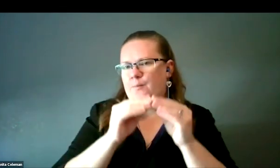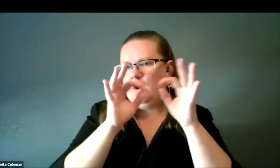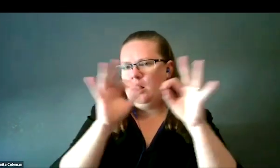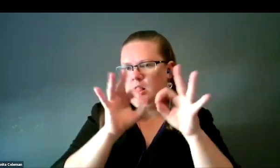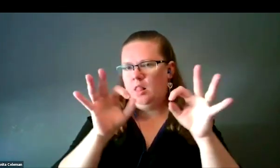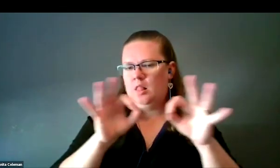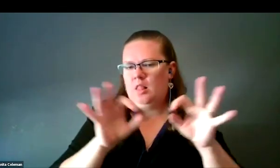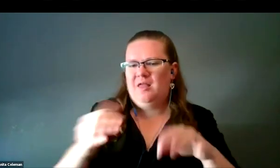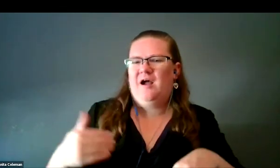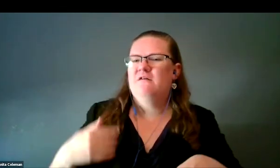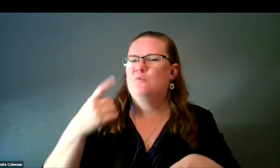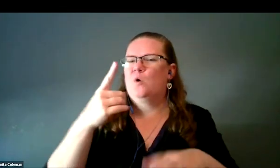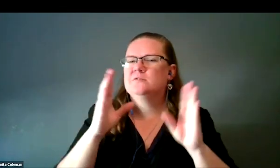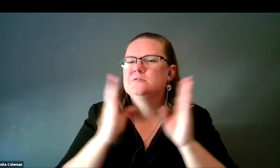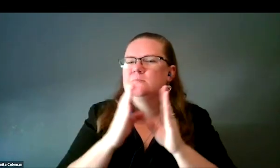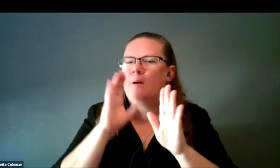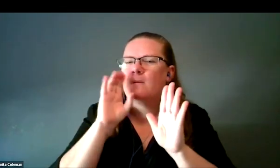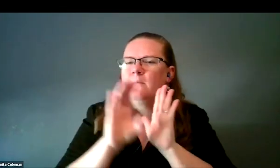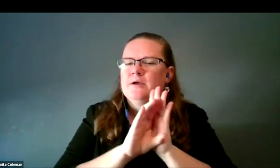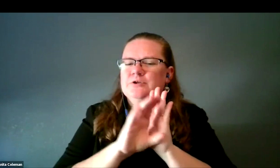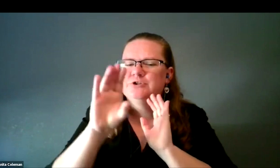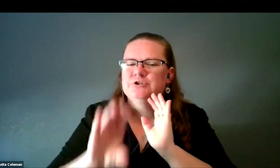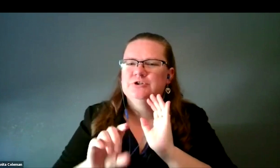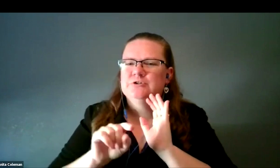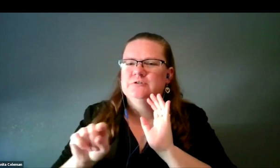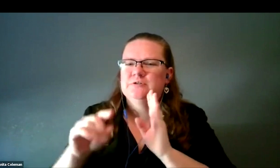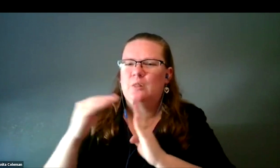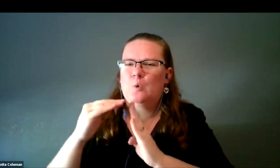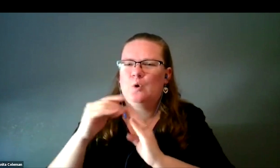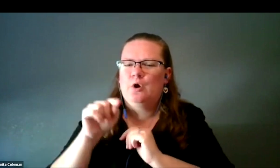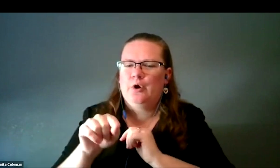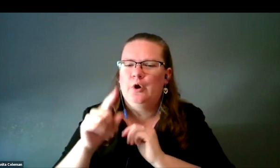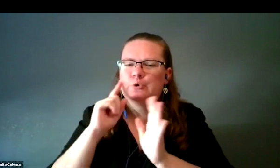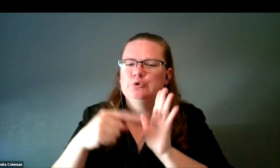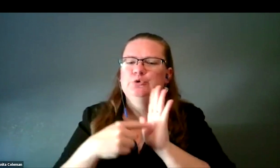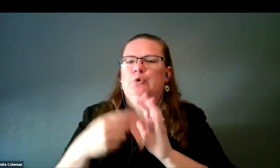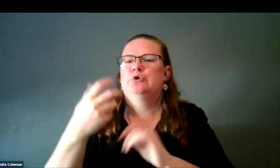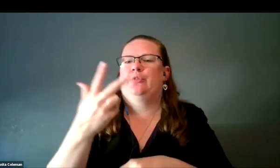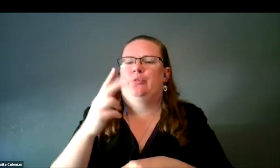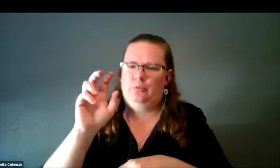There is a small graphic or picture in the corner, which shows a 3D printer.